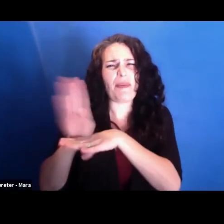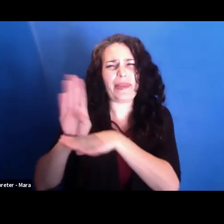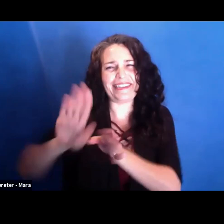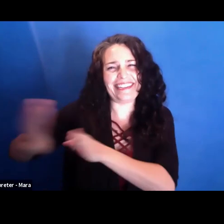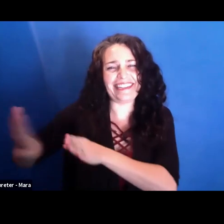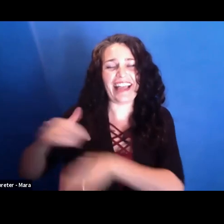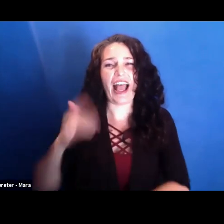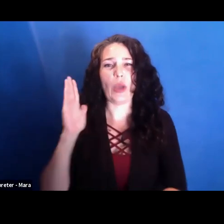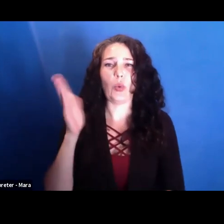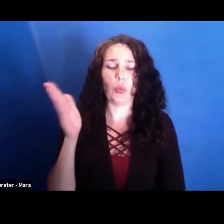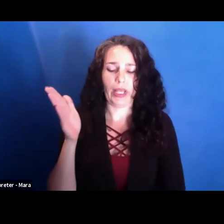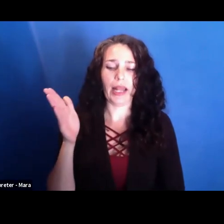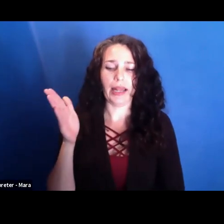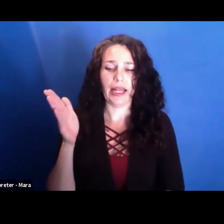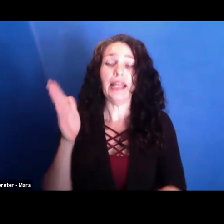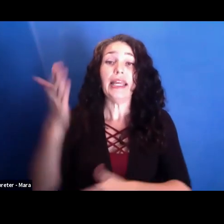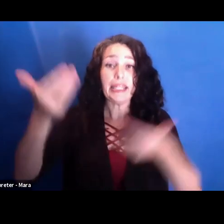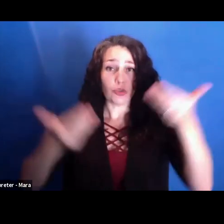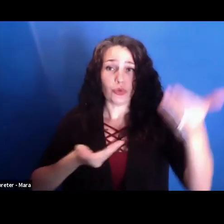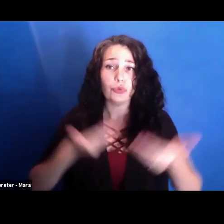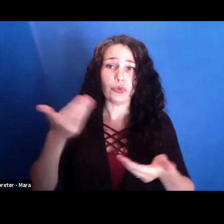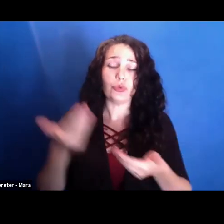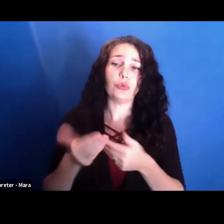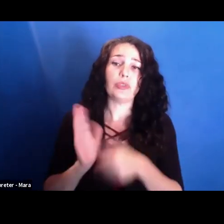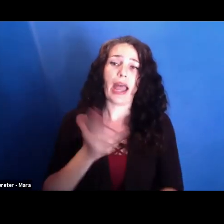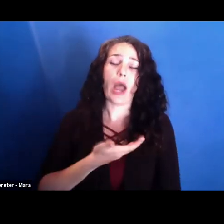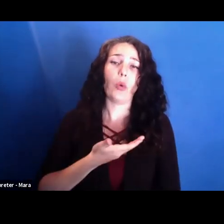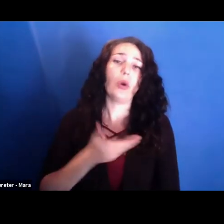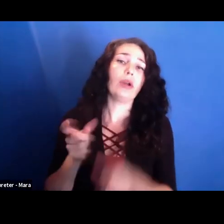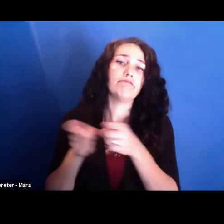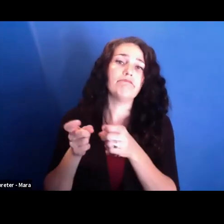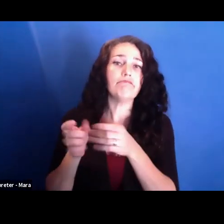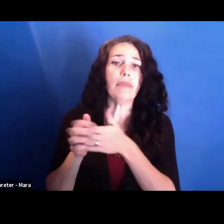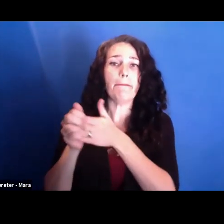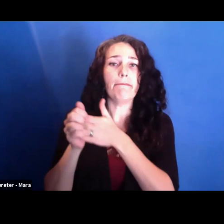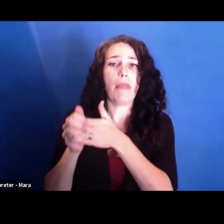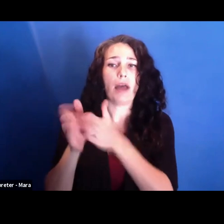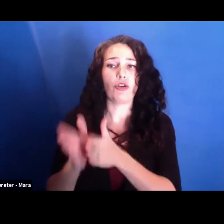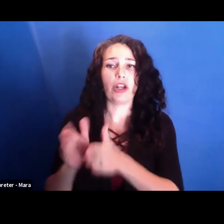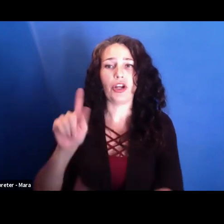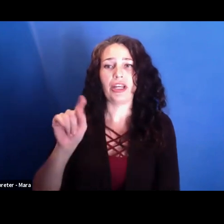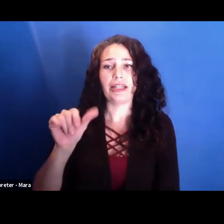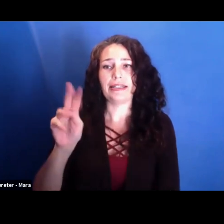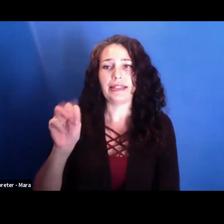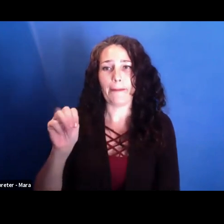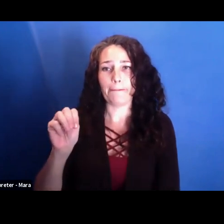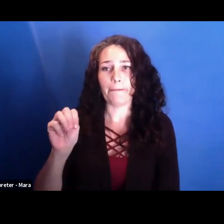I'm going to introduce our moderator for the evening, Tim Grierson, who is the Senior US